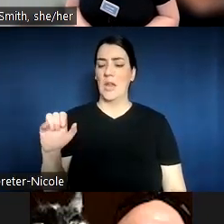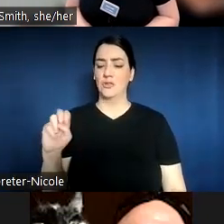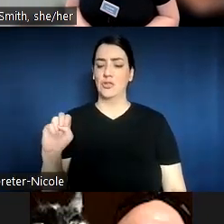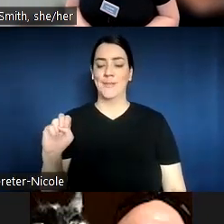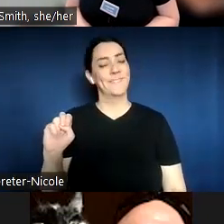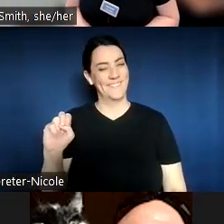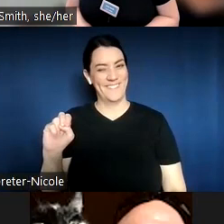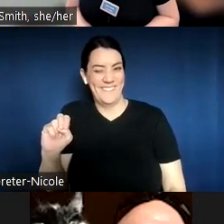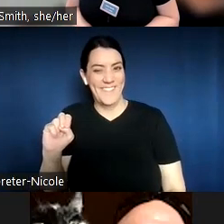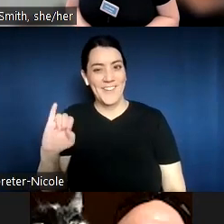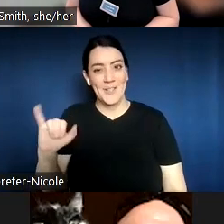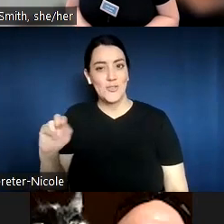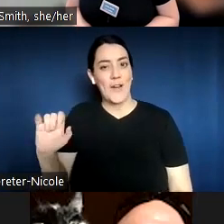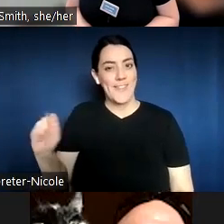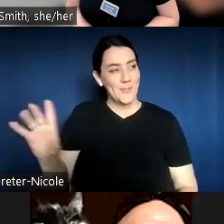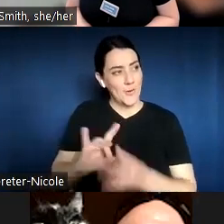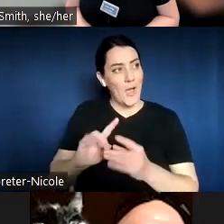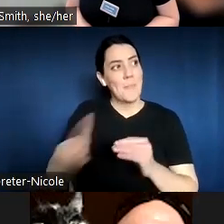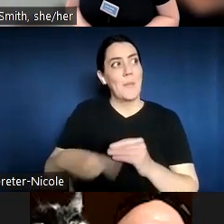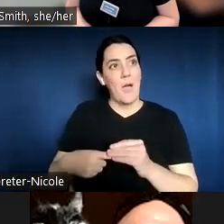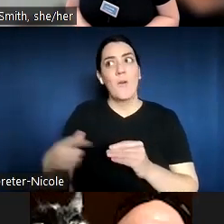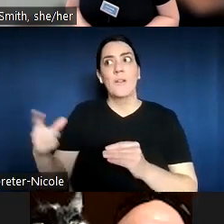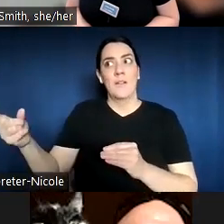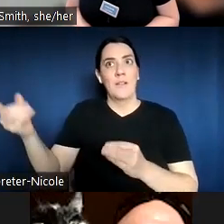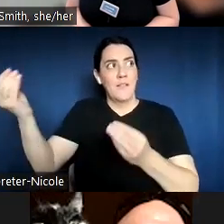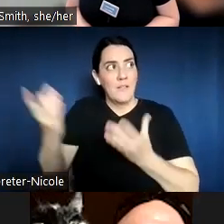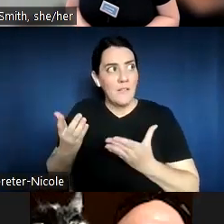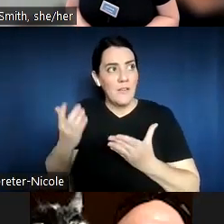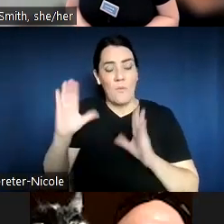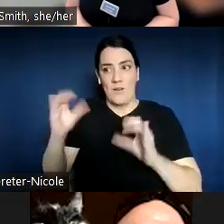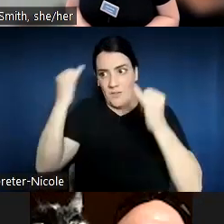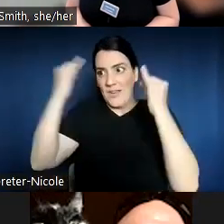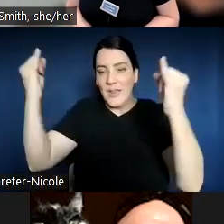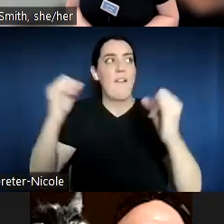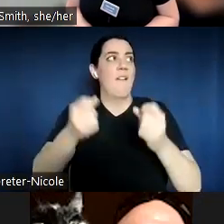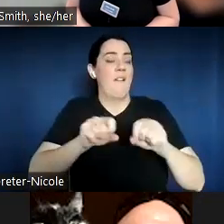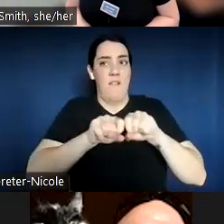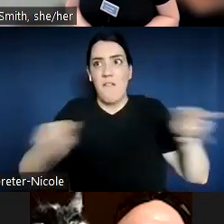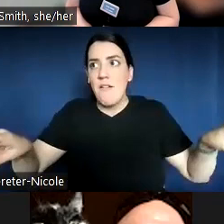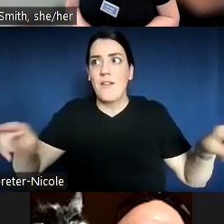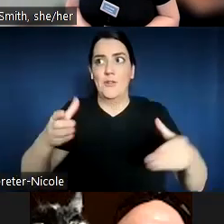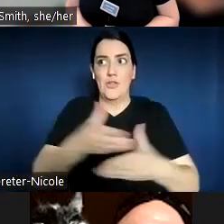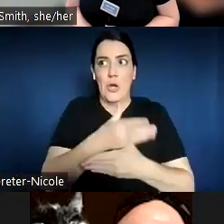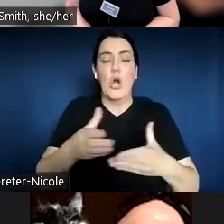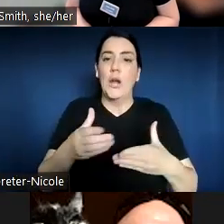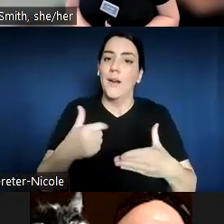be able to share the awesome ideas that are coming through with individual pairs with the broader cohort of the Colleague Connector Program.